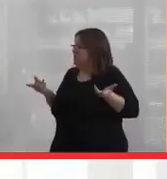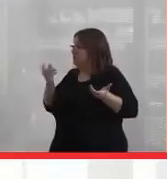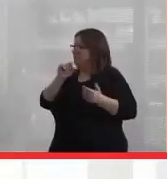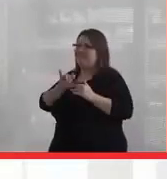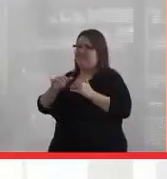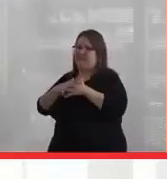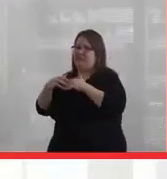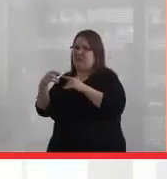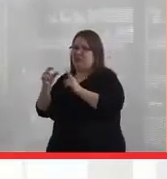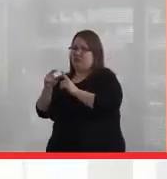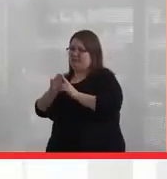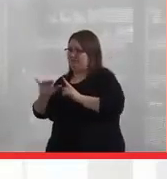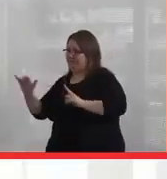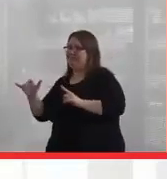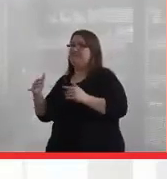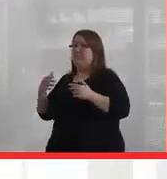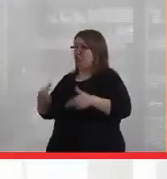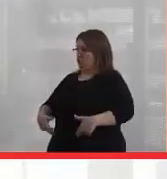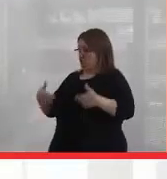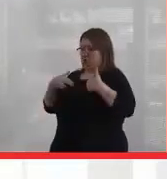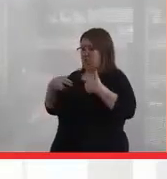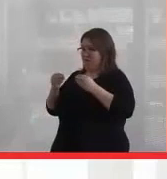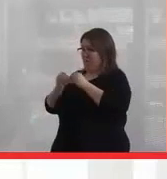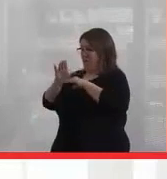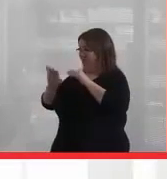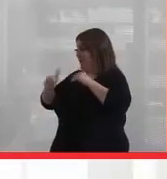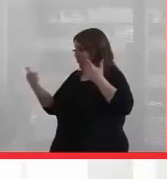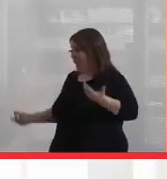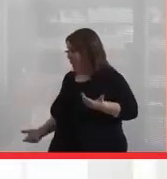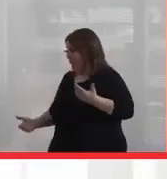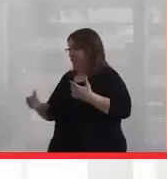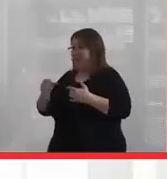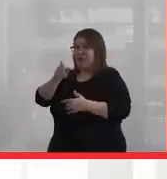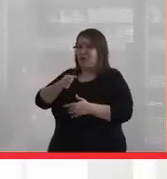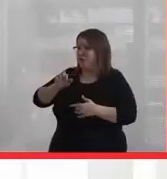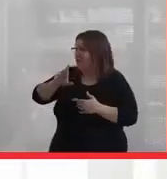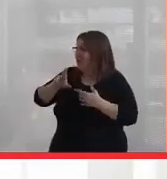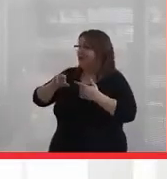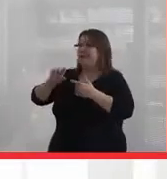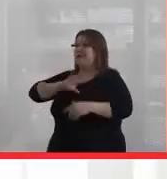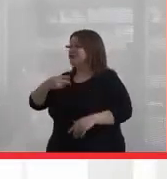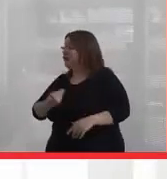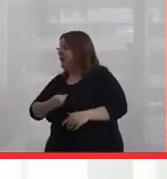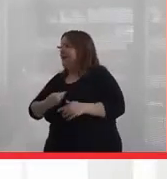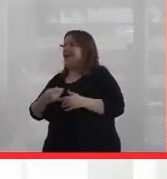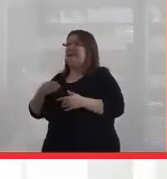And we're above all else, whether we're queer, whether we're trans, whether we're bi,